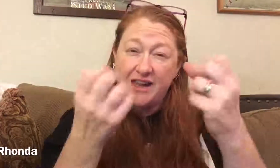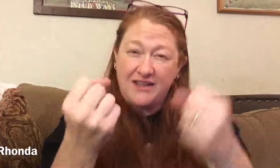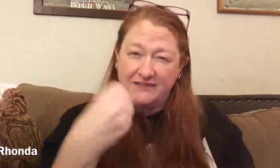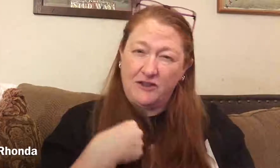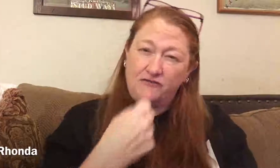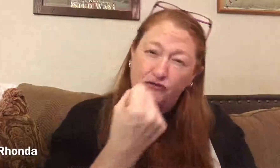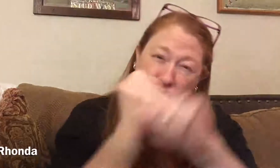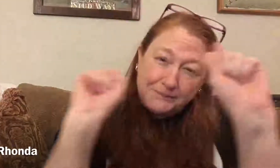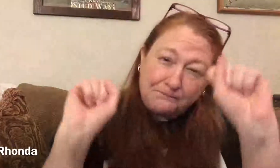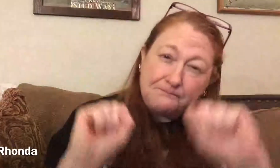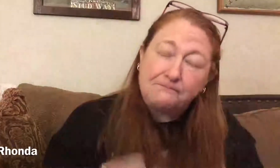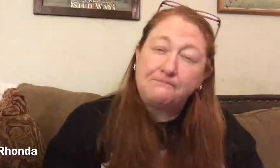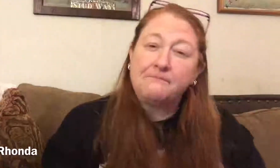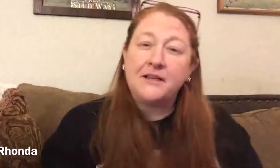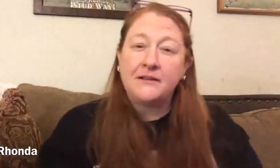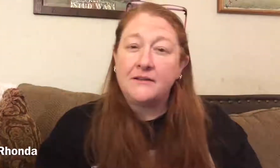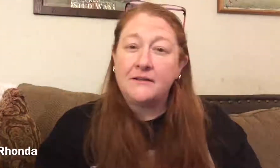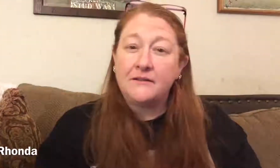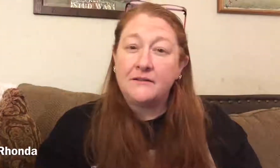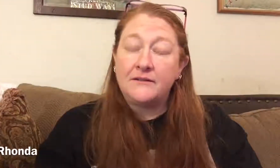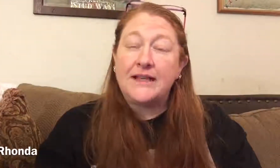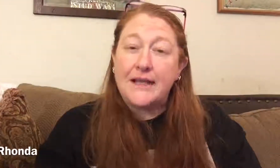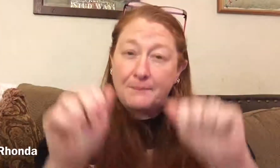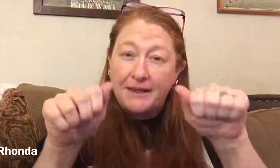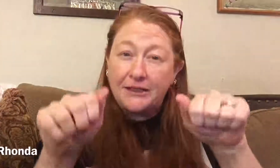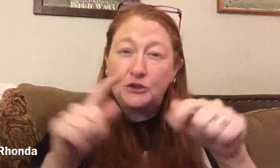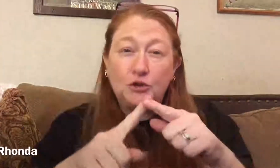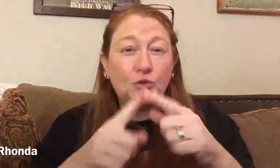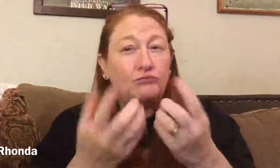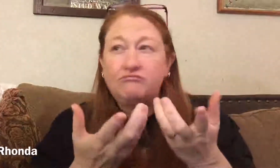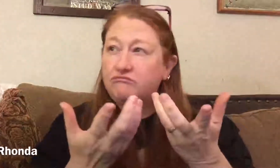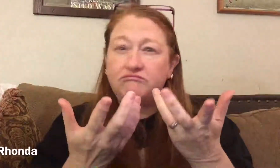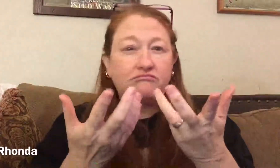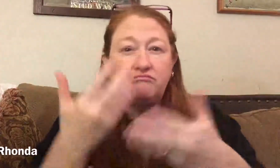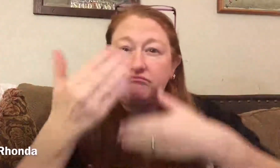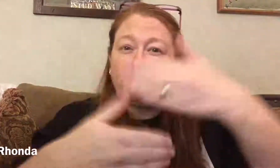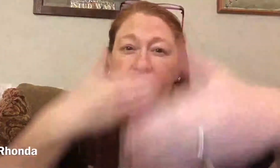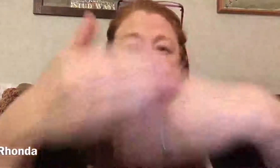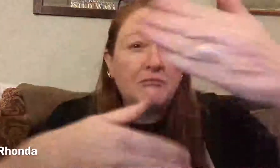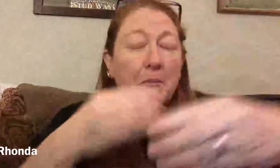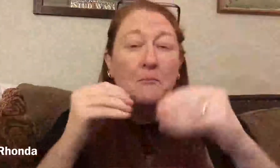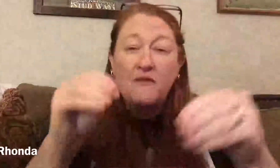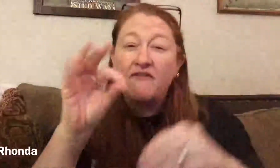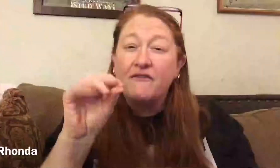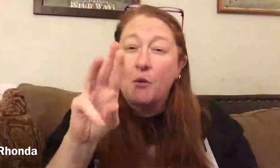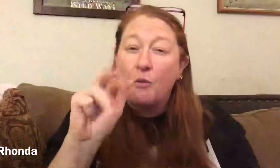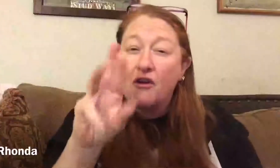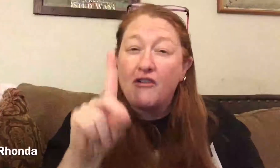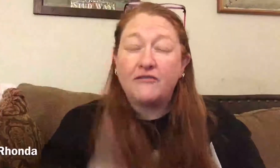Signing gives us freedom, the ability to process and move forward...